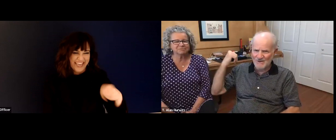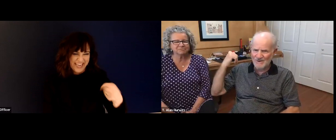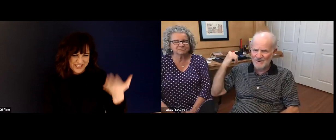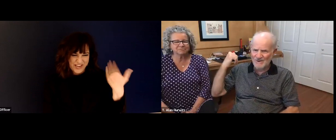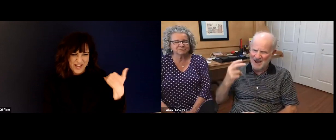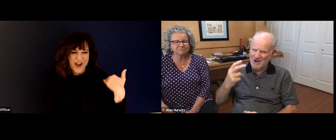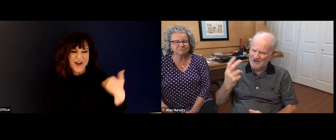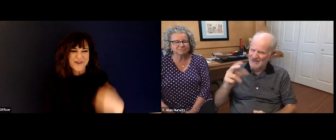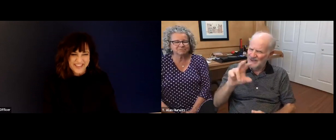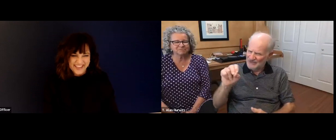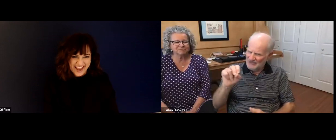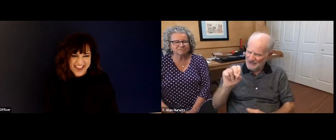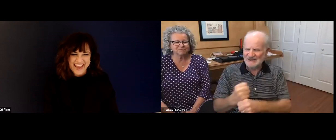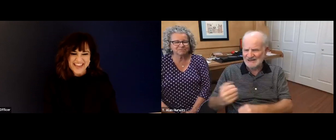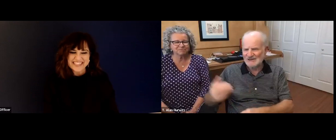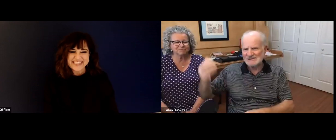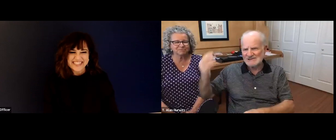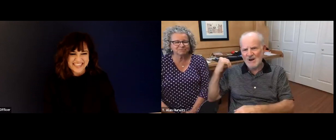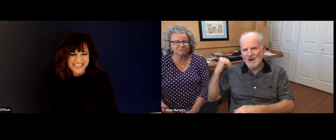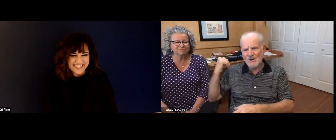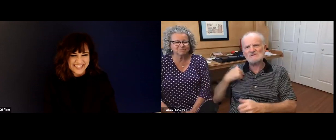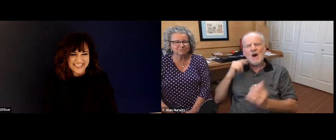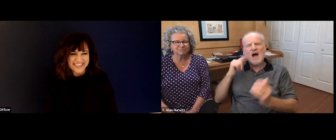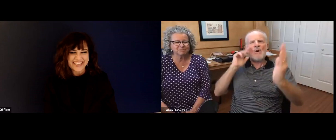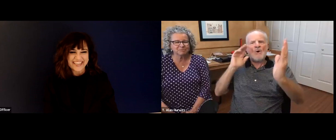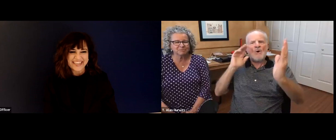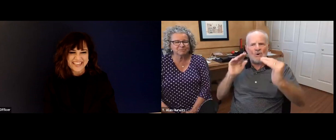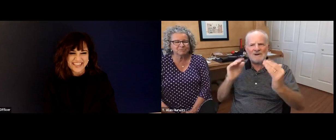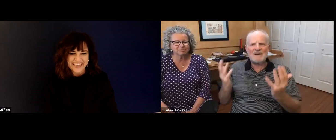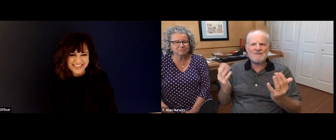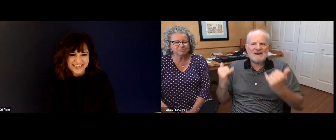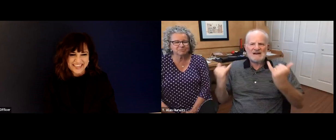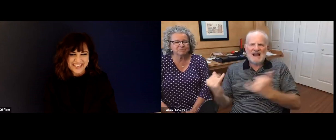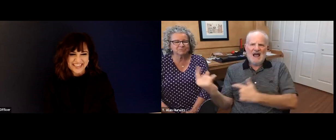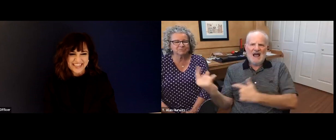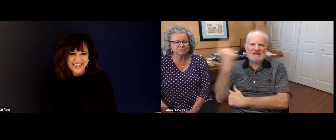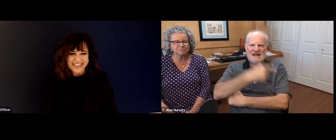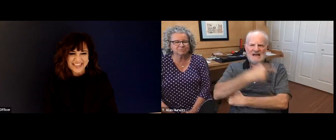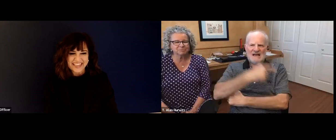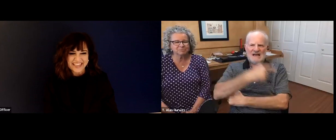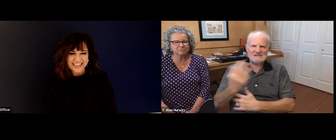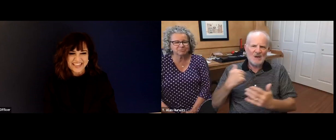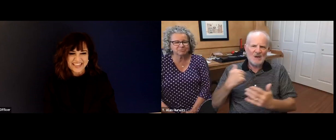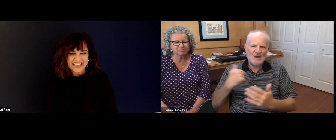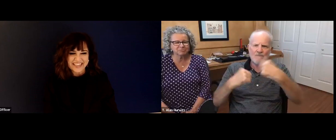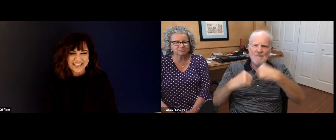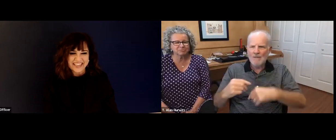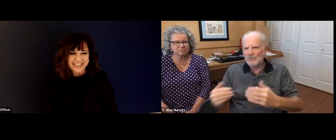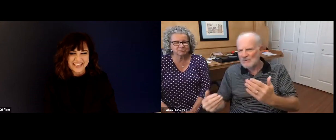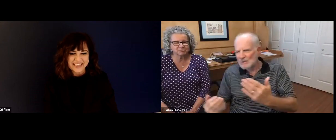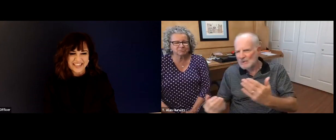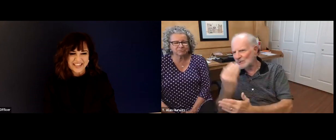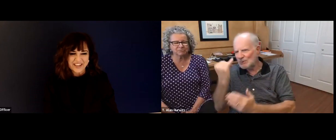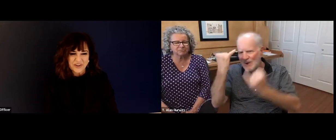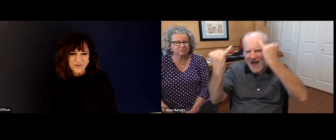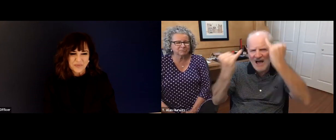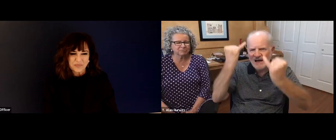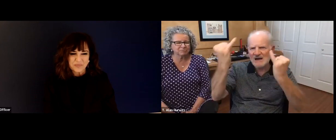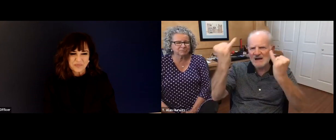to deal with that with the fallout from that decision. But now, that's what is that 30 years ago at this point? That's right, it was 30 years ago.